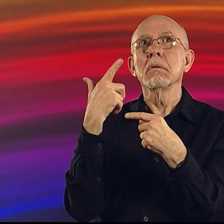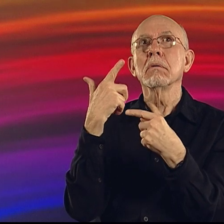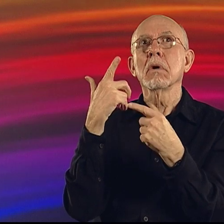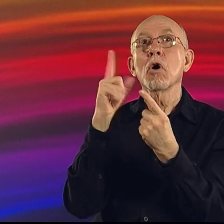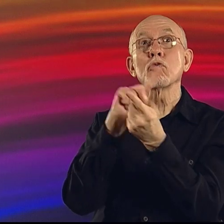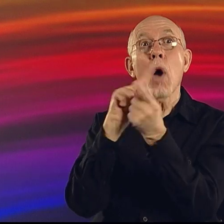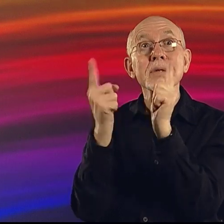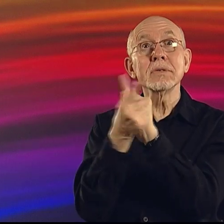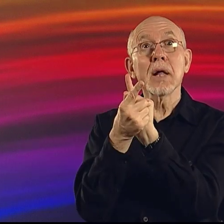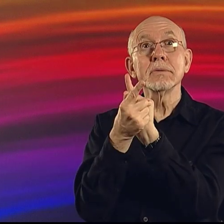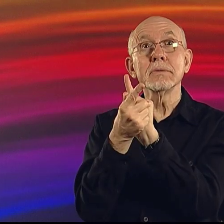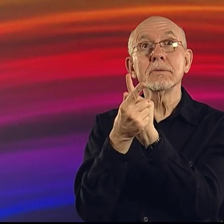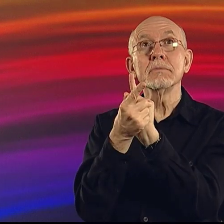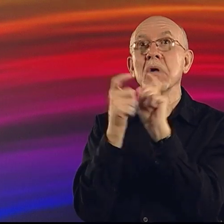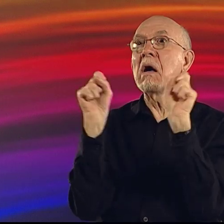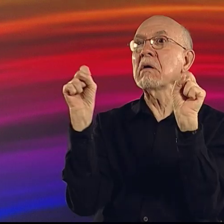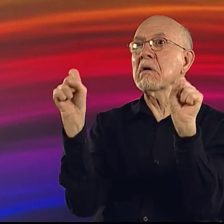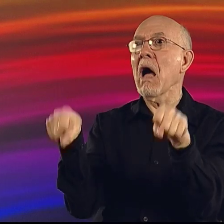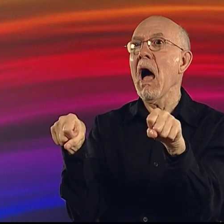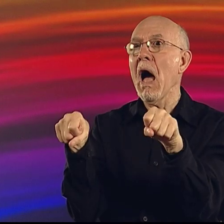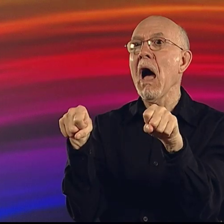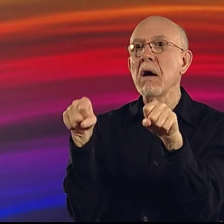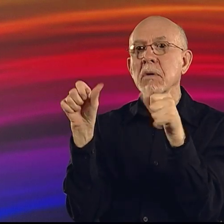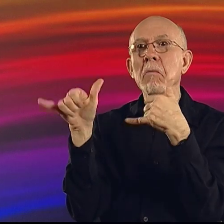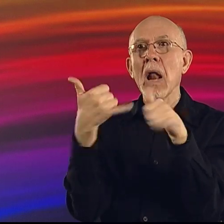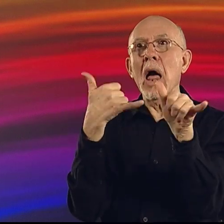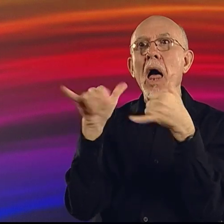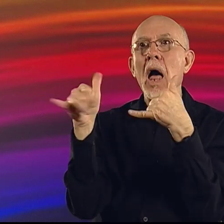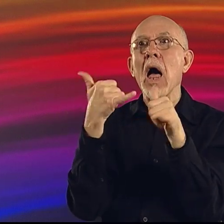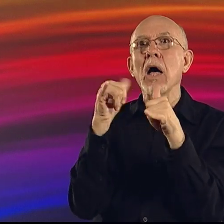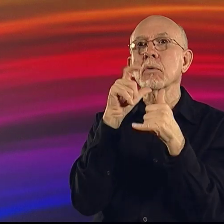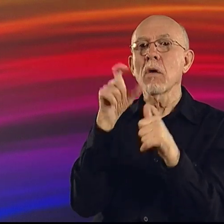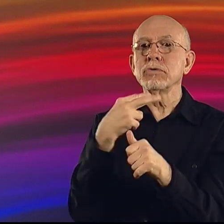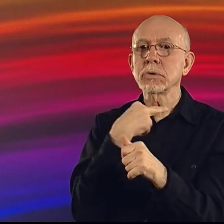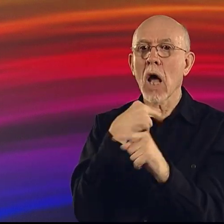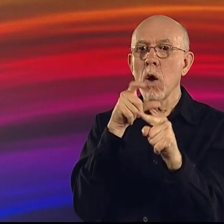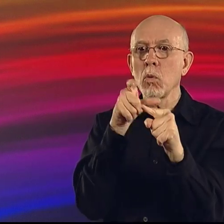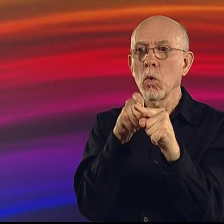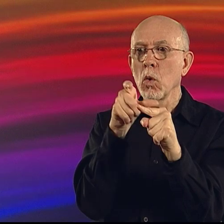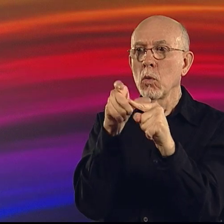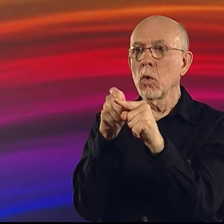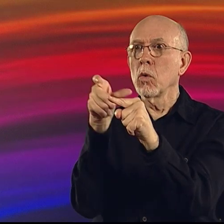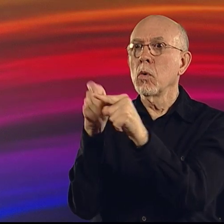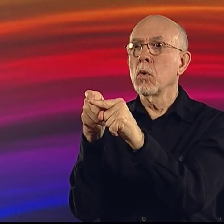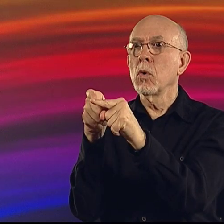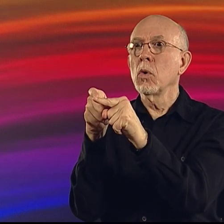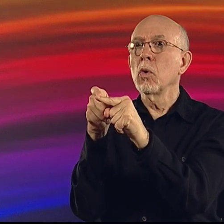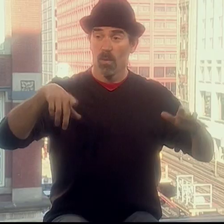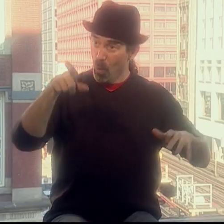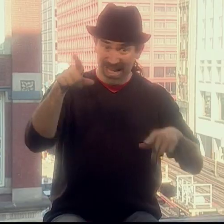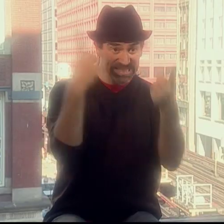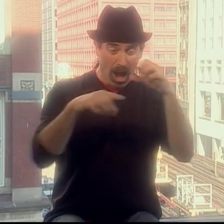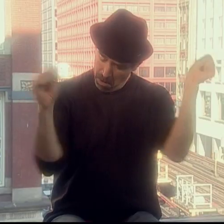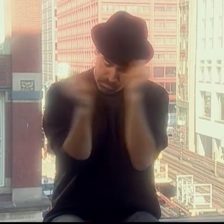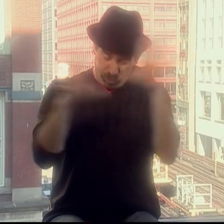Translation can even involve that element of play. I'm not bound by word-for-word English.